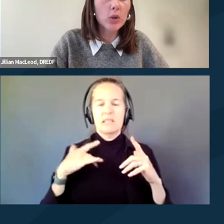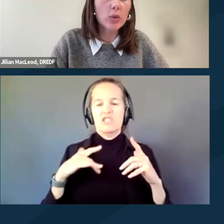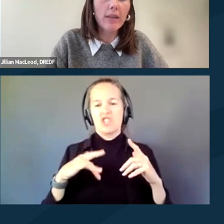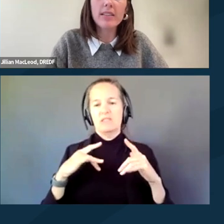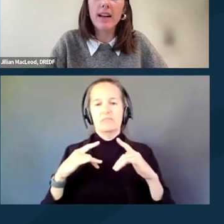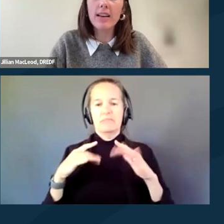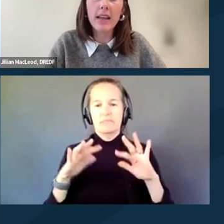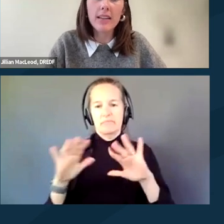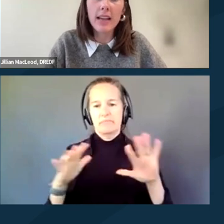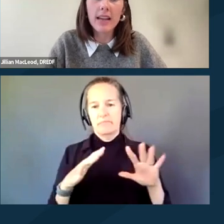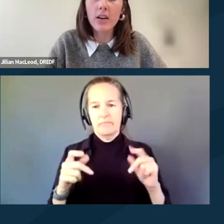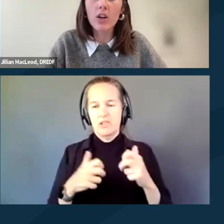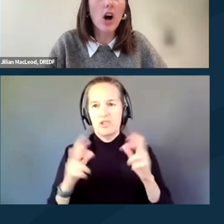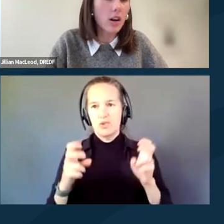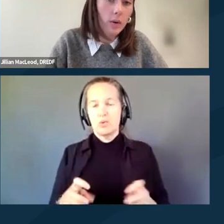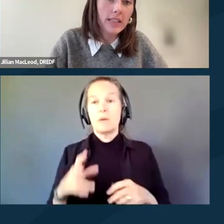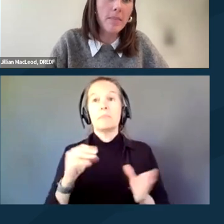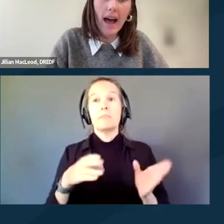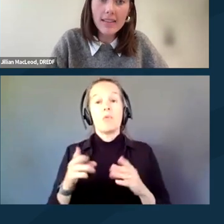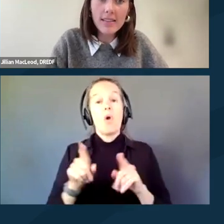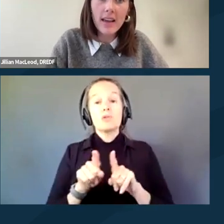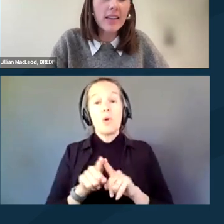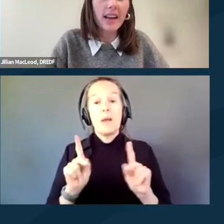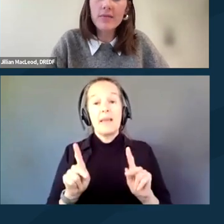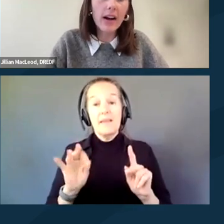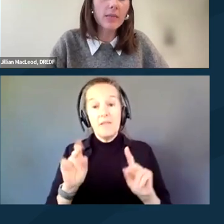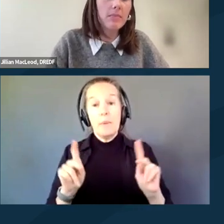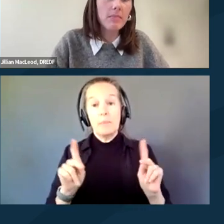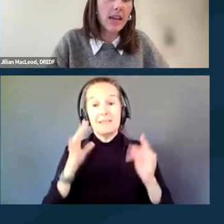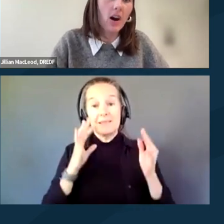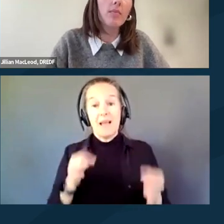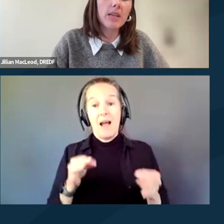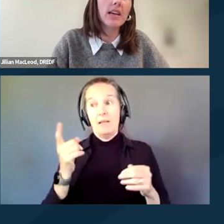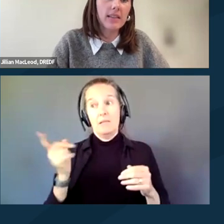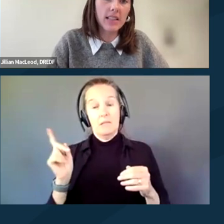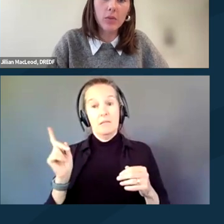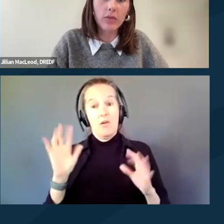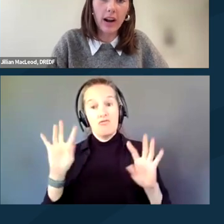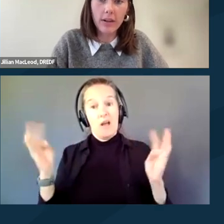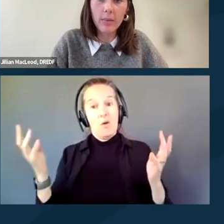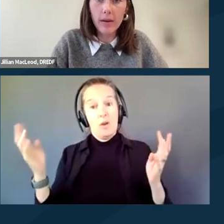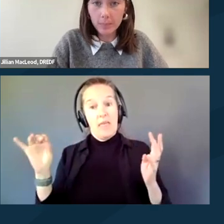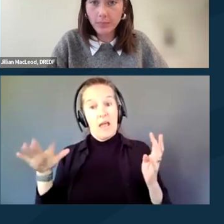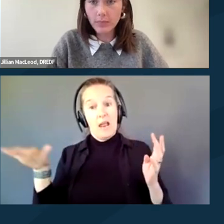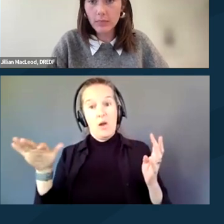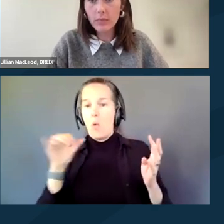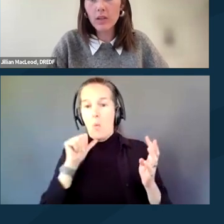who have decided that they are not going to mask, that environment may not be accessible for everyone.